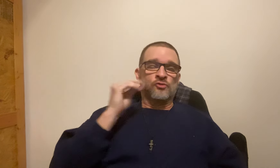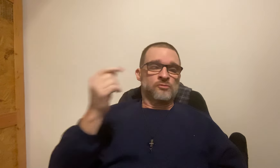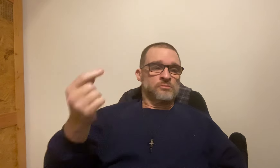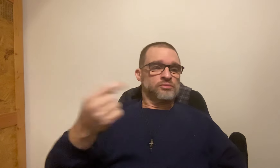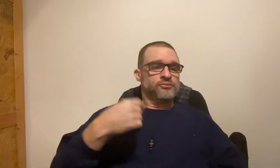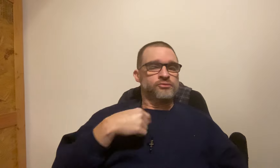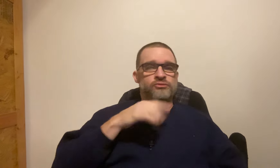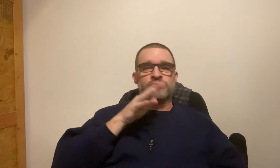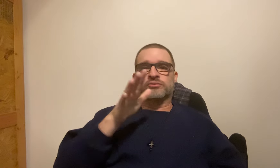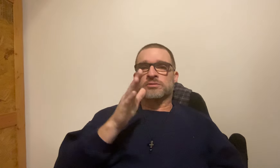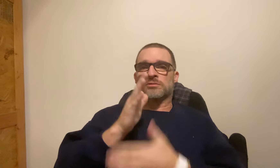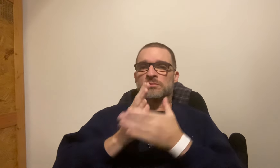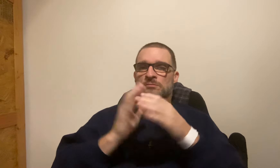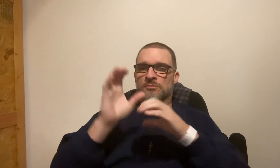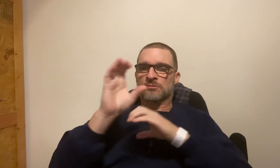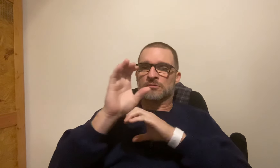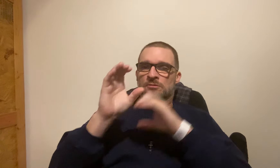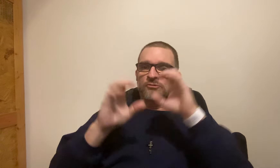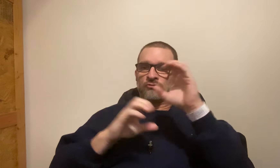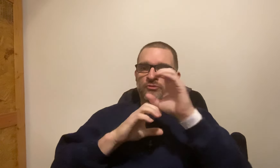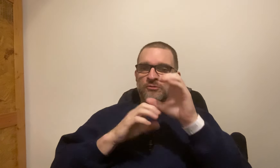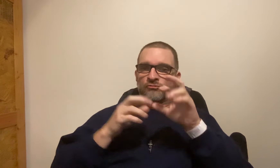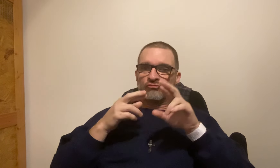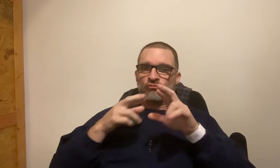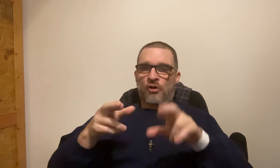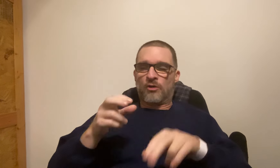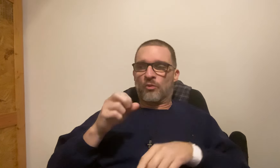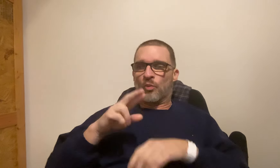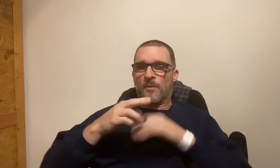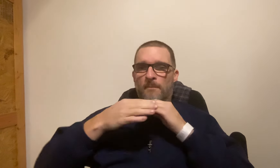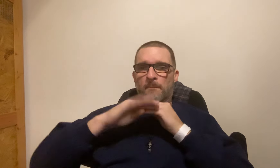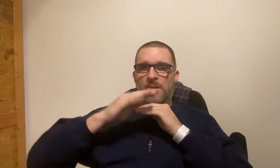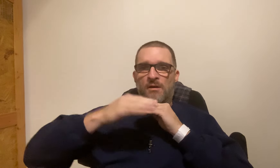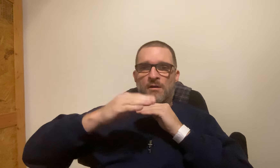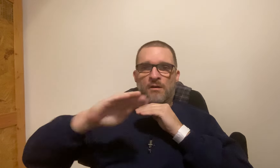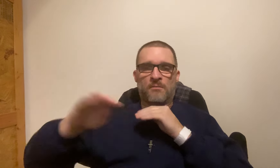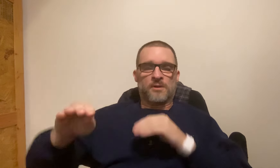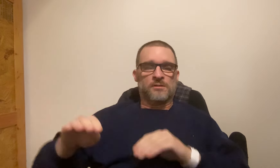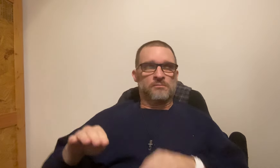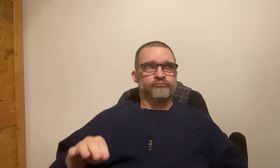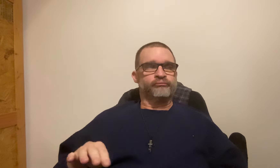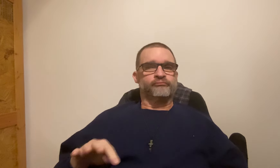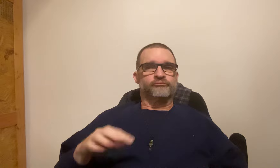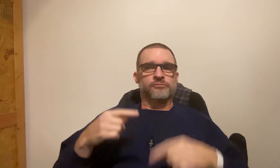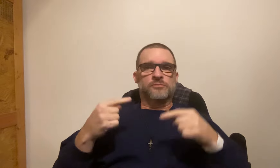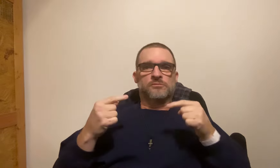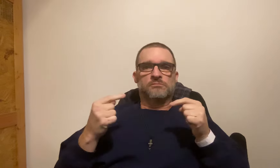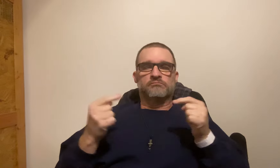with the ride home, I hate the part with some construction being done on the road or bumpy roads.